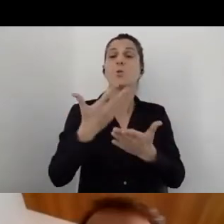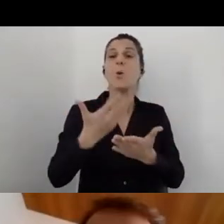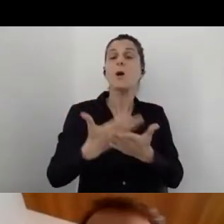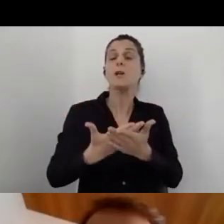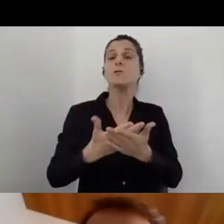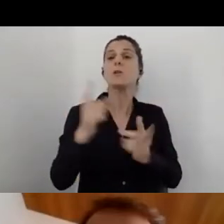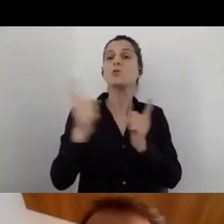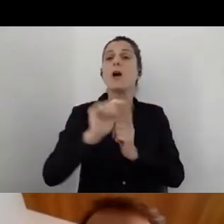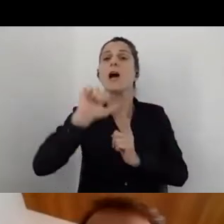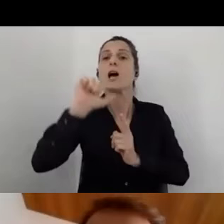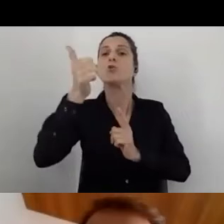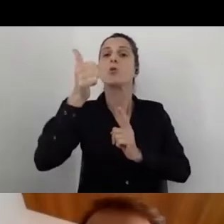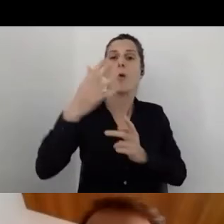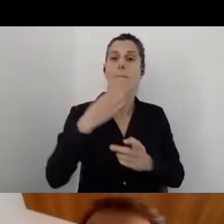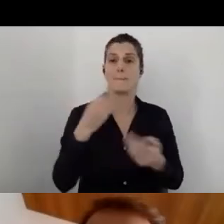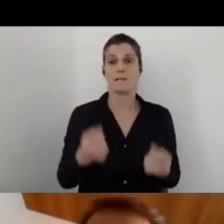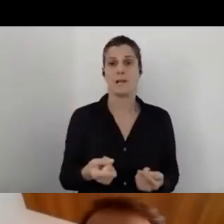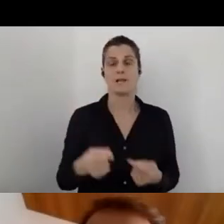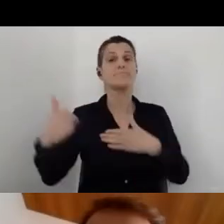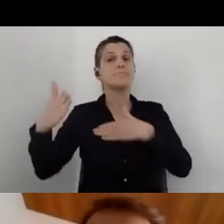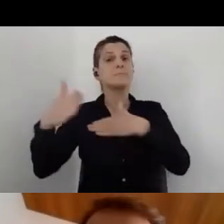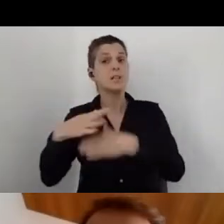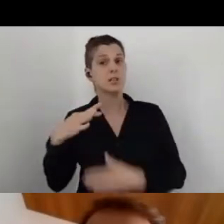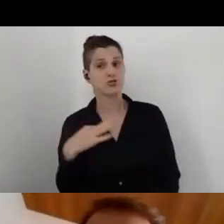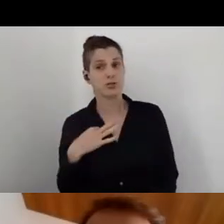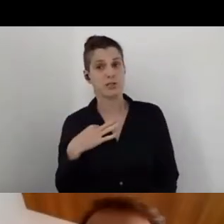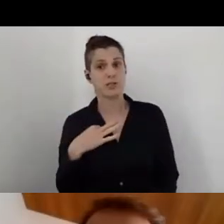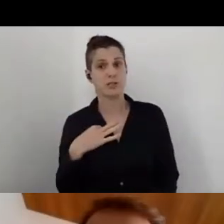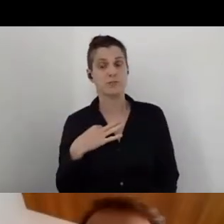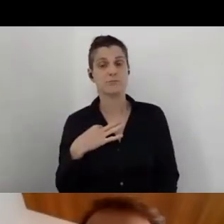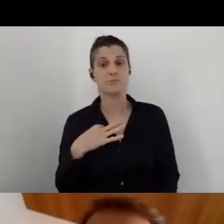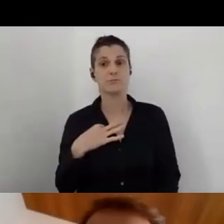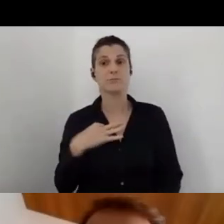My wife had a stroke at the age of 22,